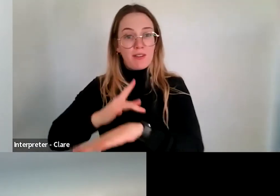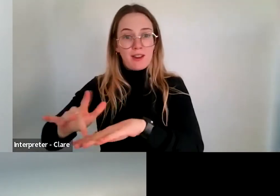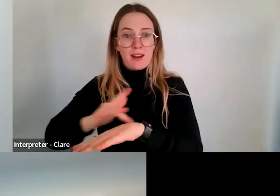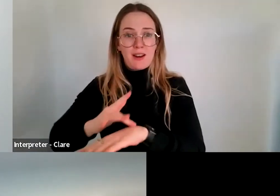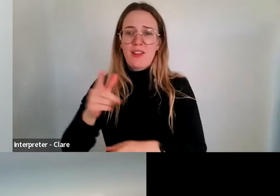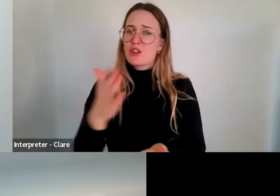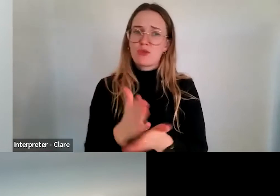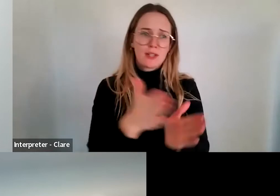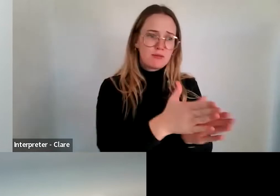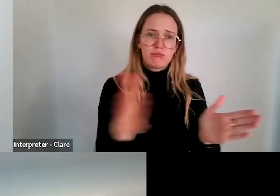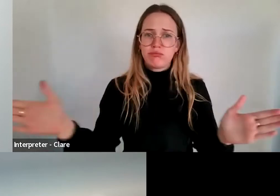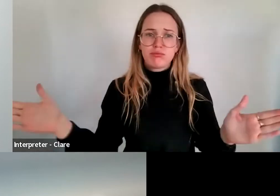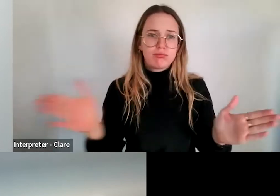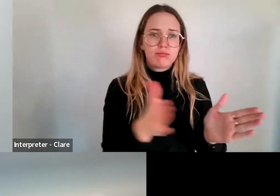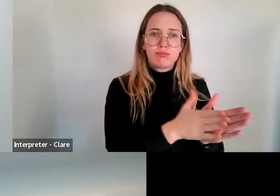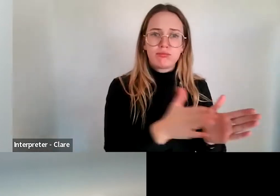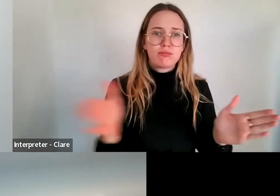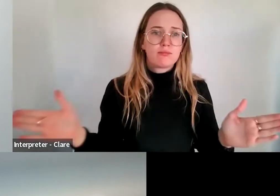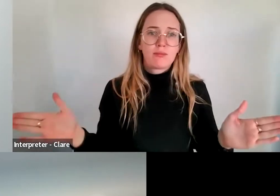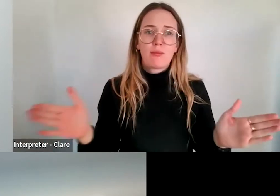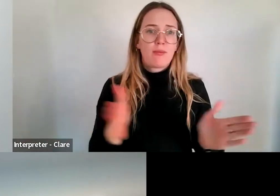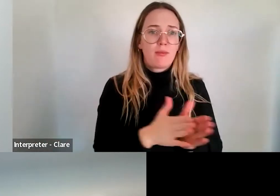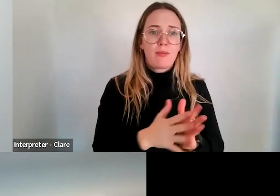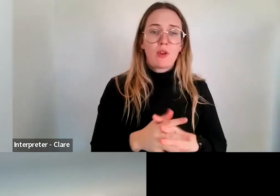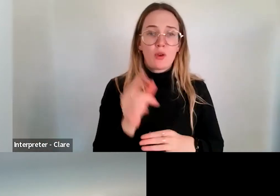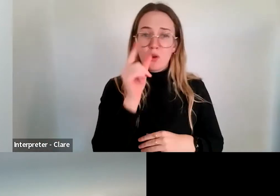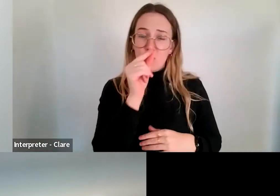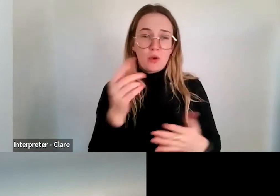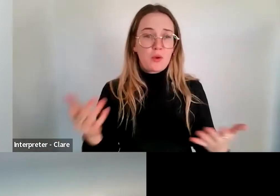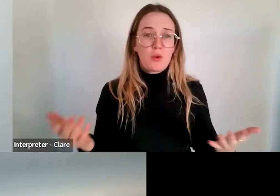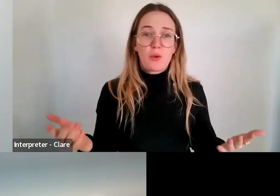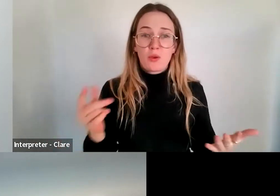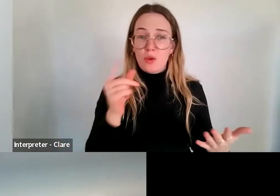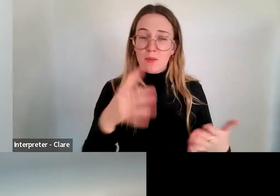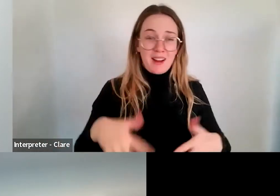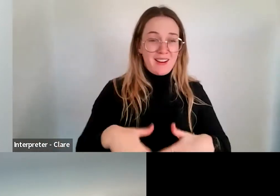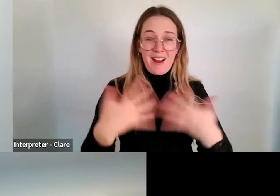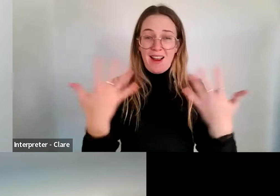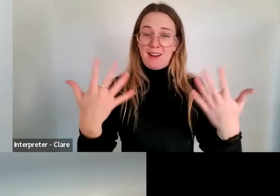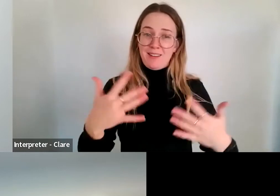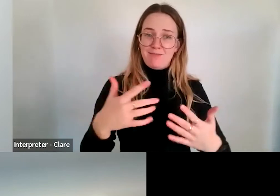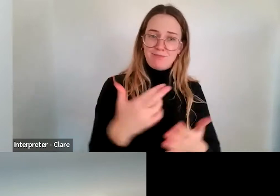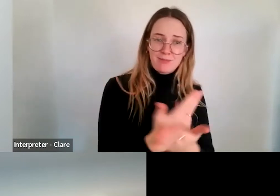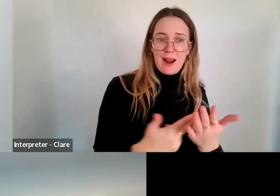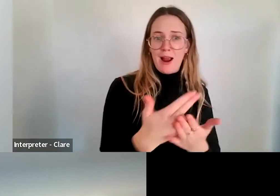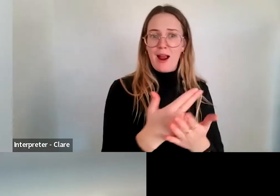range of artistic practice areas, but also different ways of working,